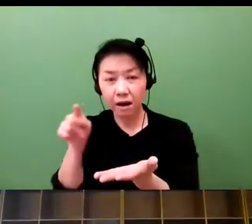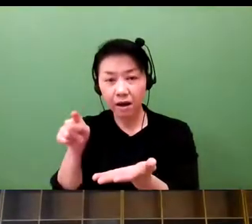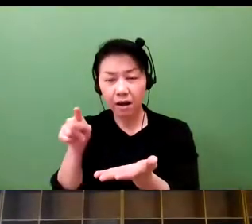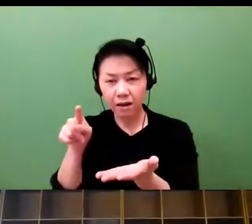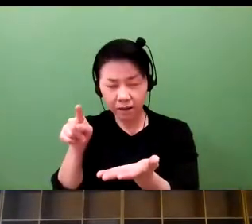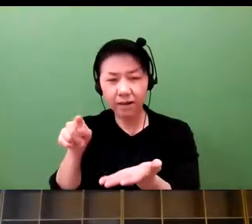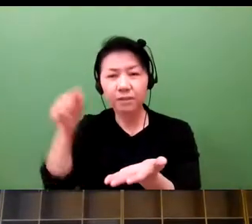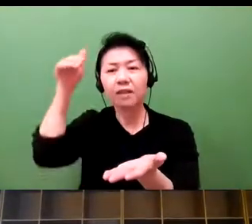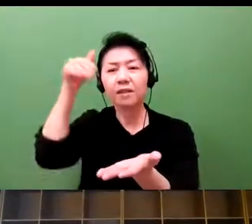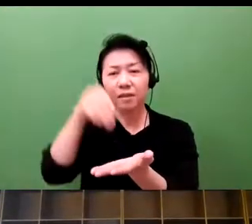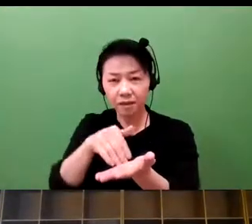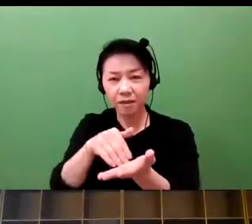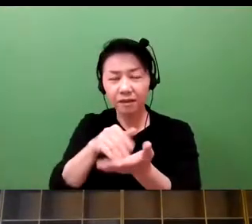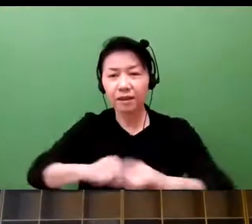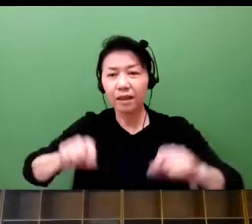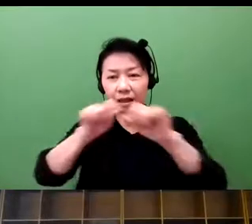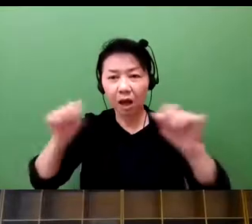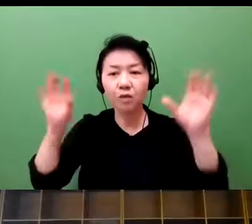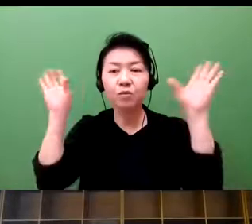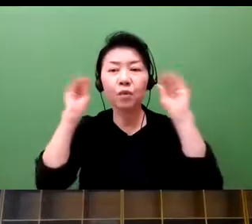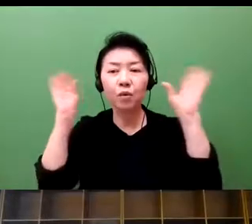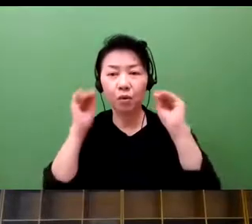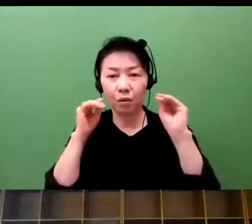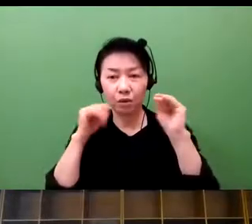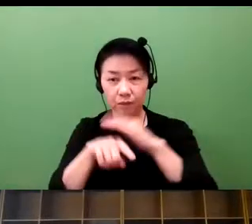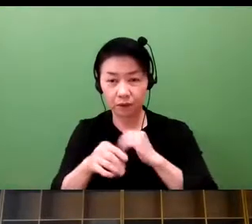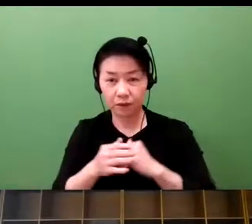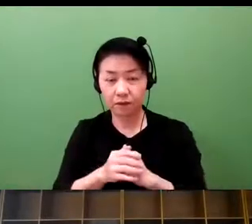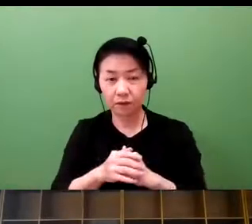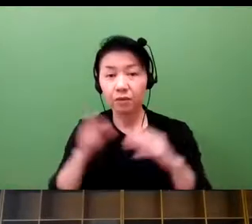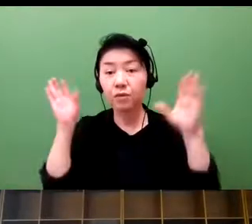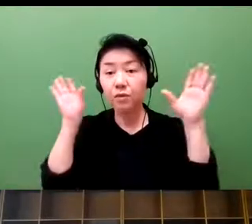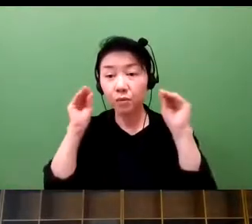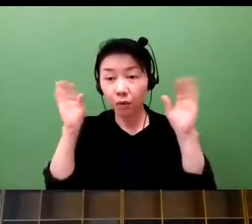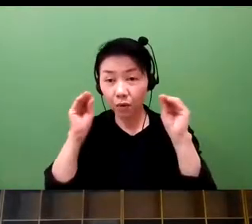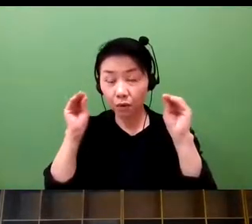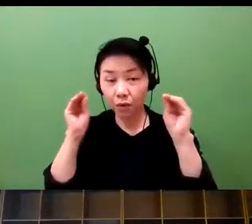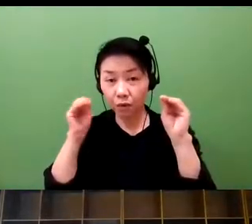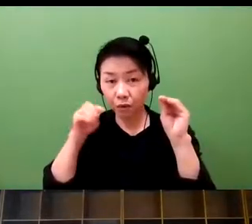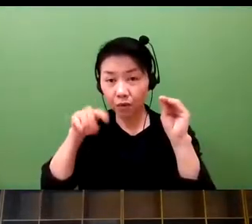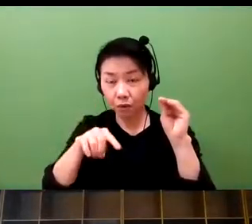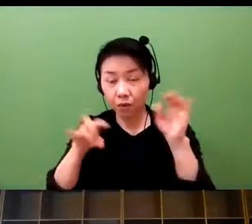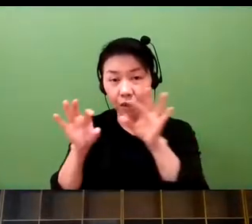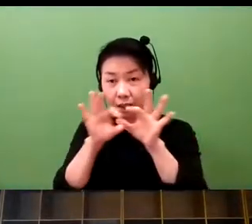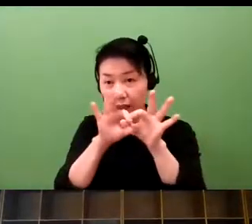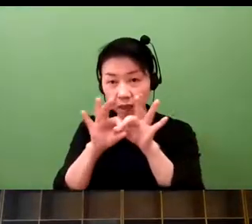It says that IP is essentially the information.